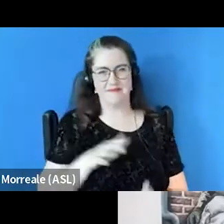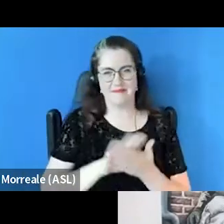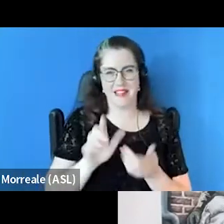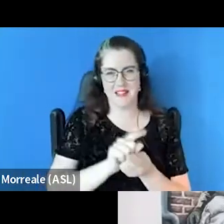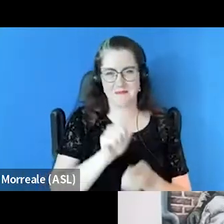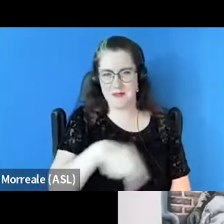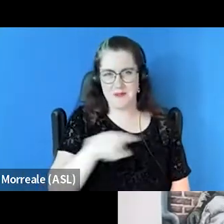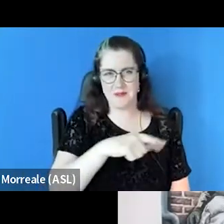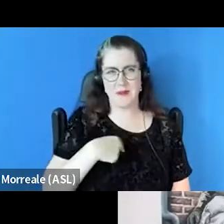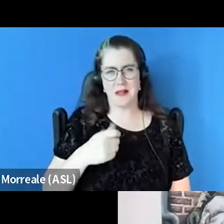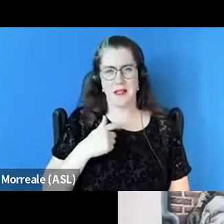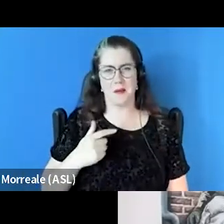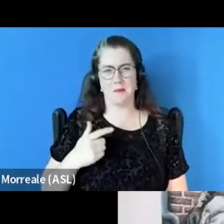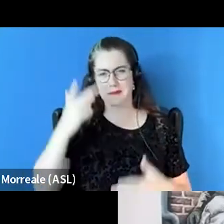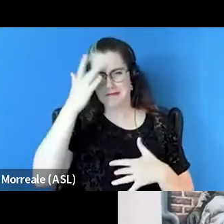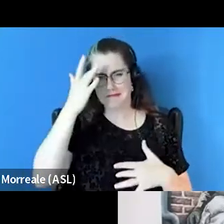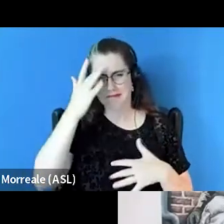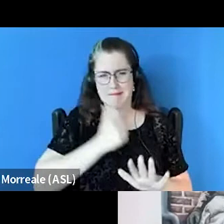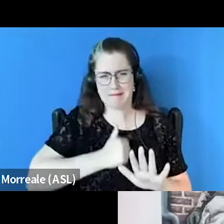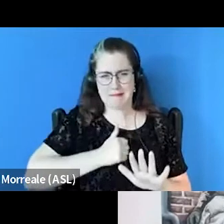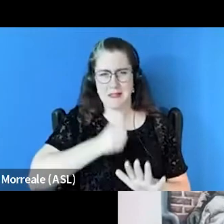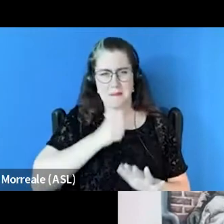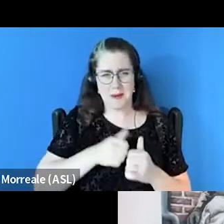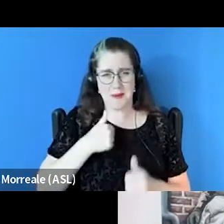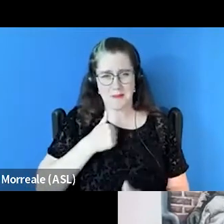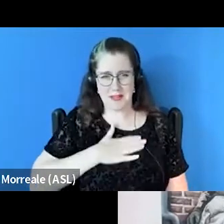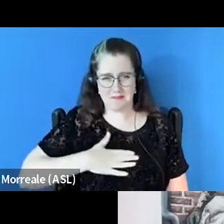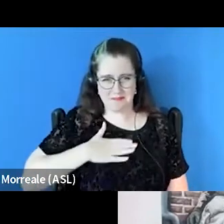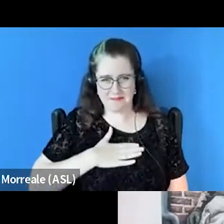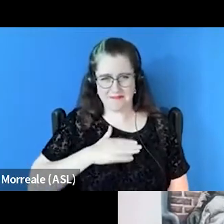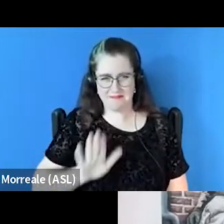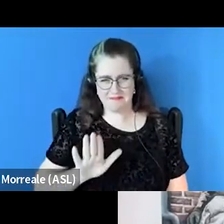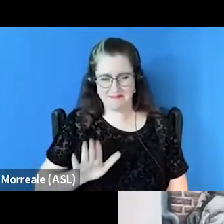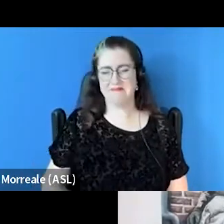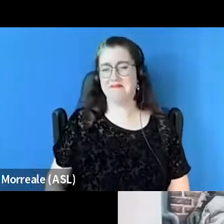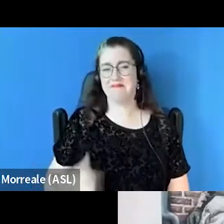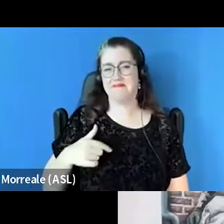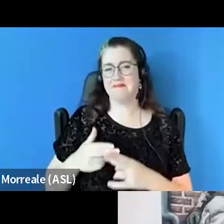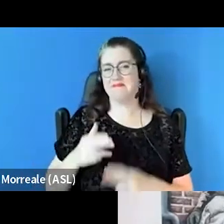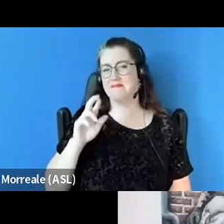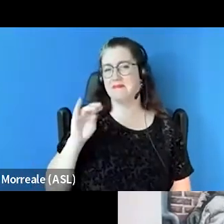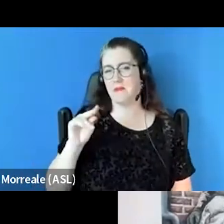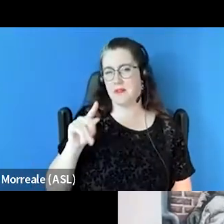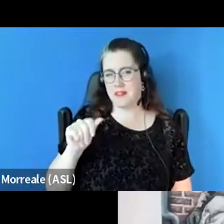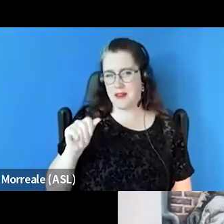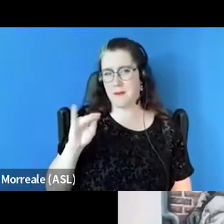I'm a little bit under the weather, so please bear with me. I am Rosita Marinez and I am currently